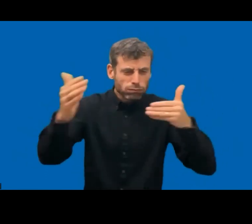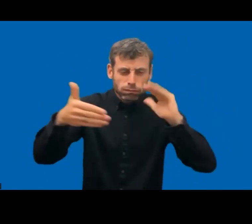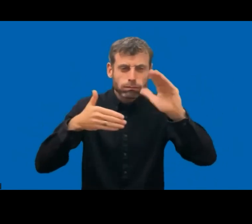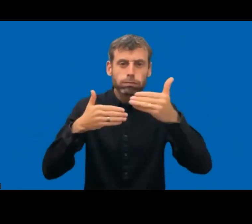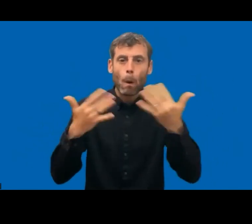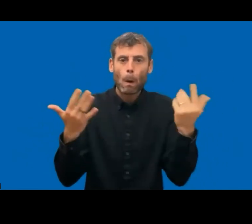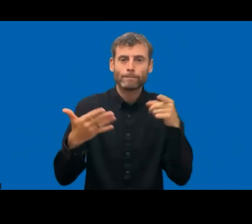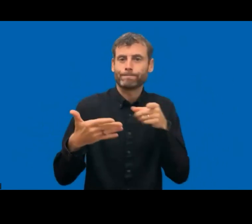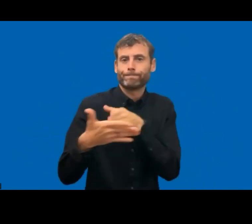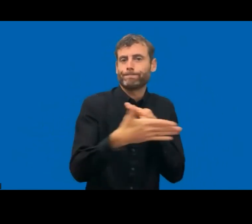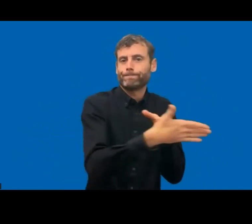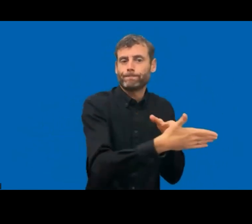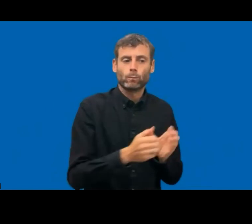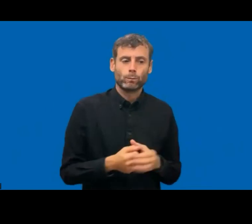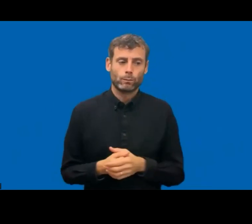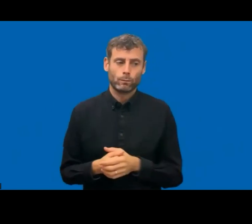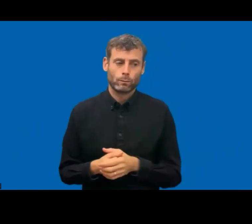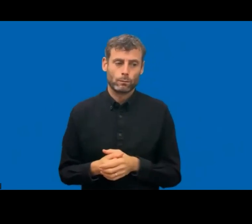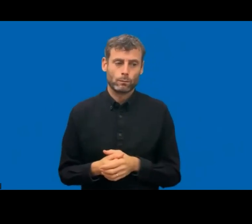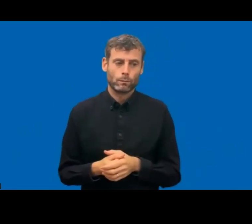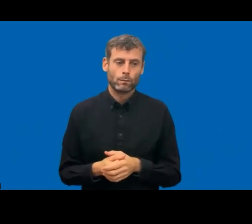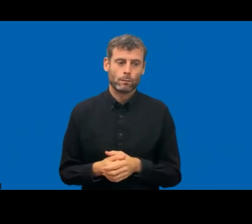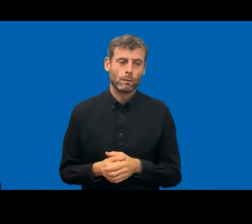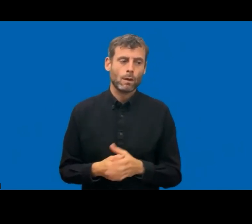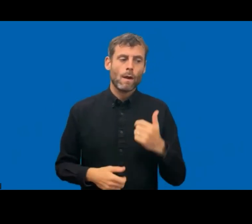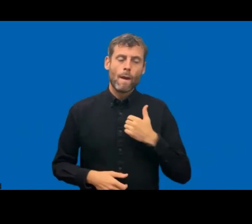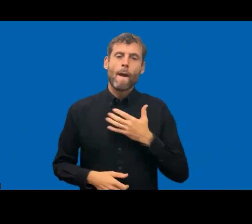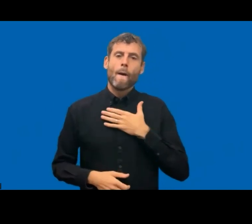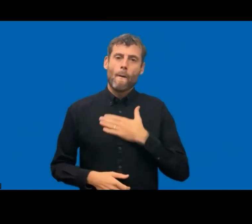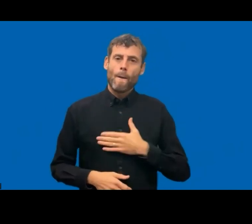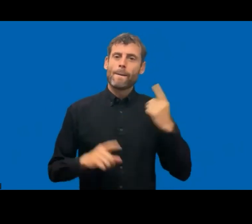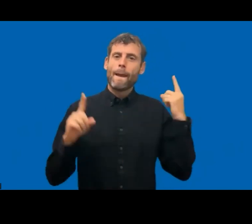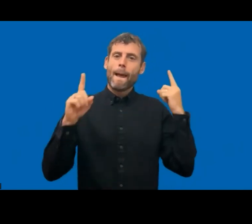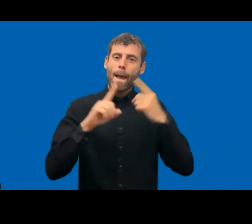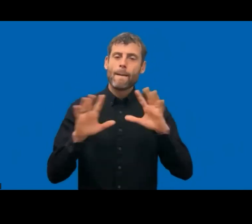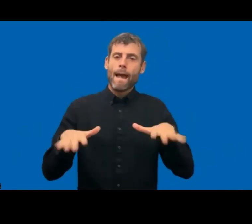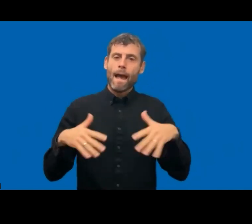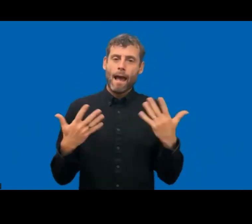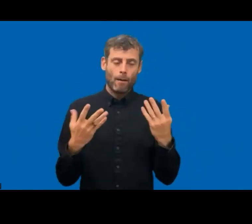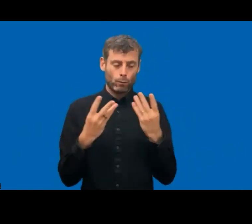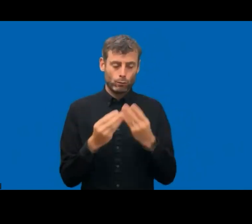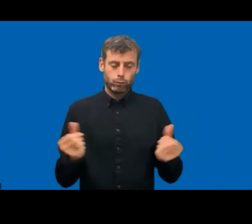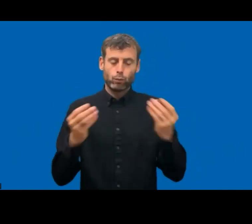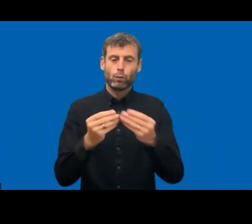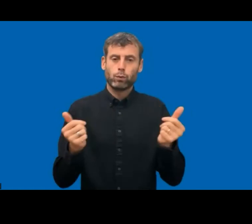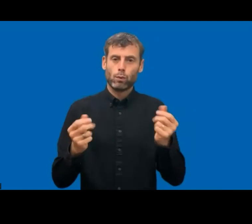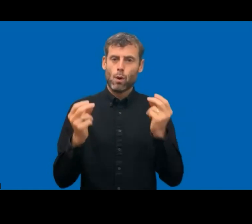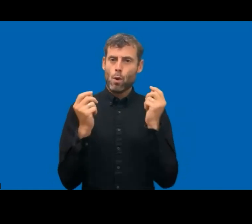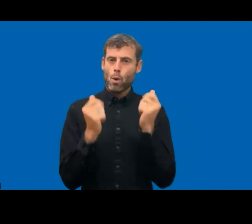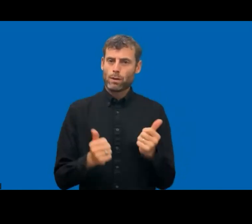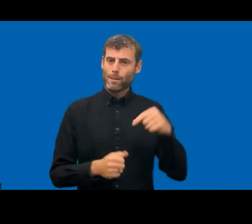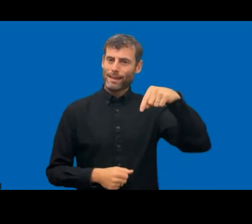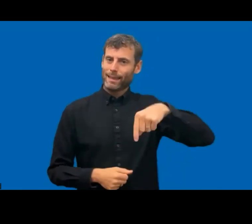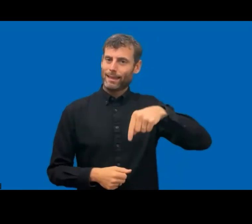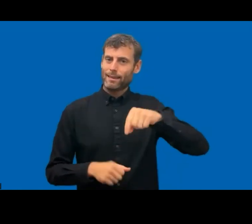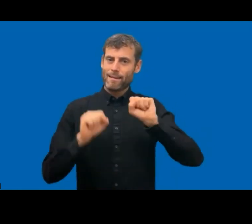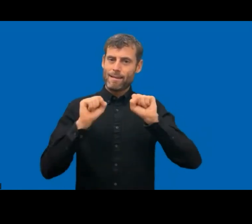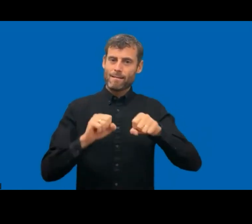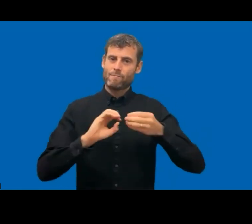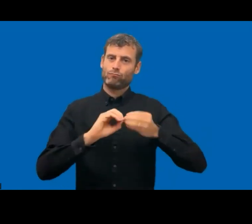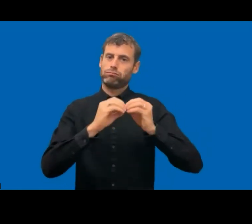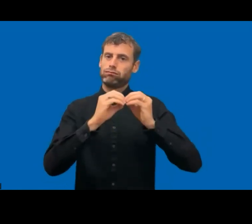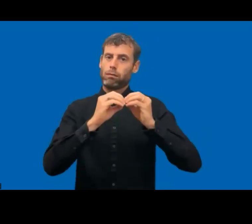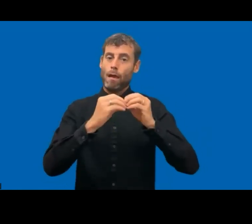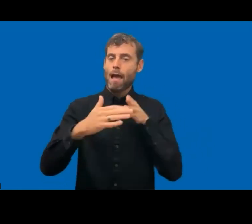So, again, I just want to say happy anniversary and thank you and I hope if anybody has questions